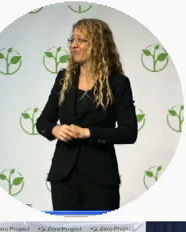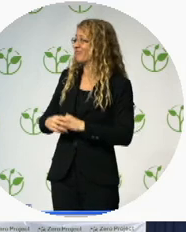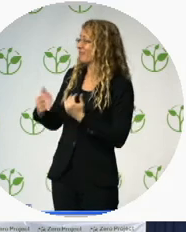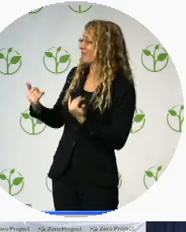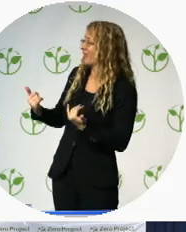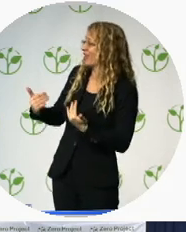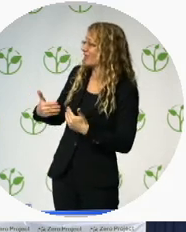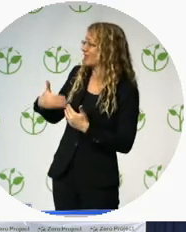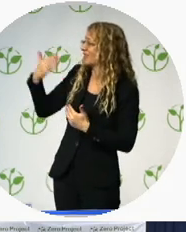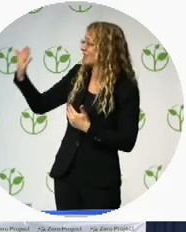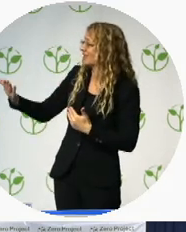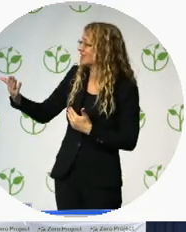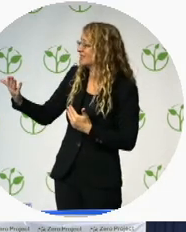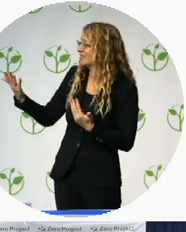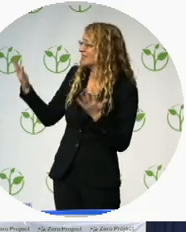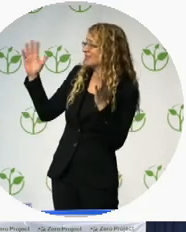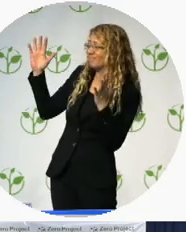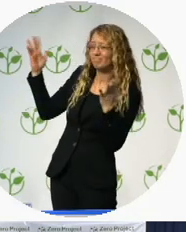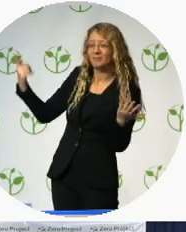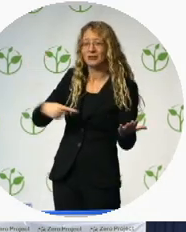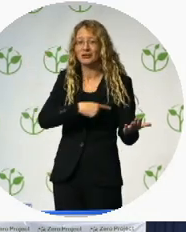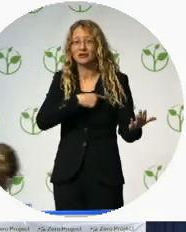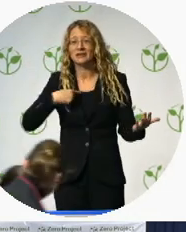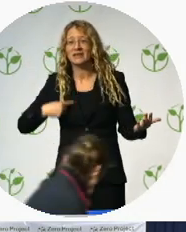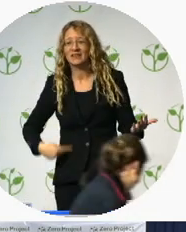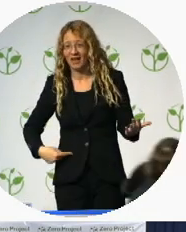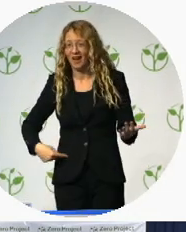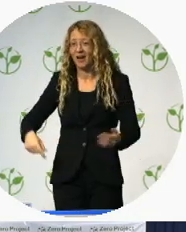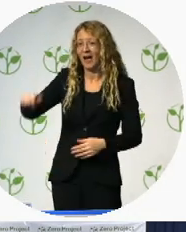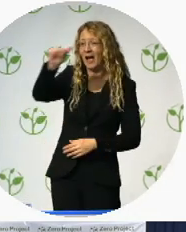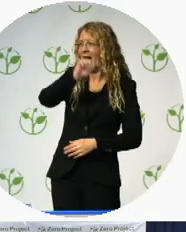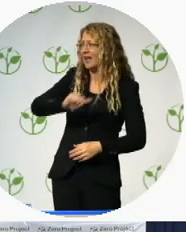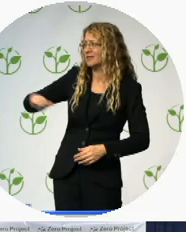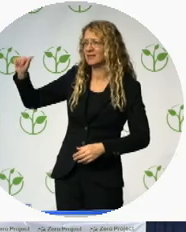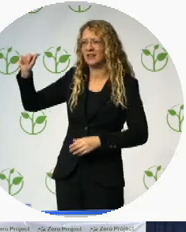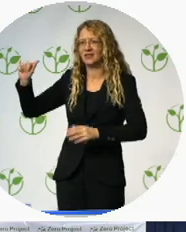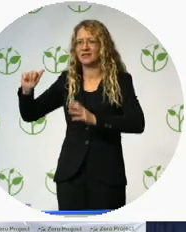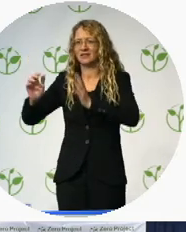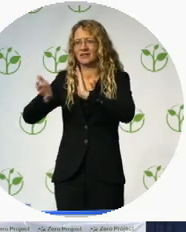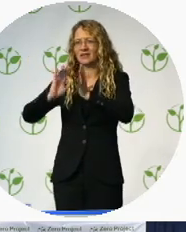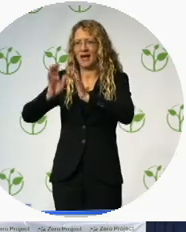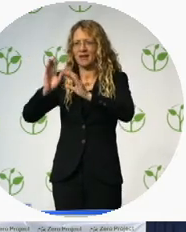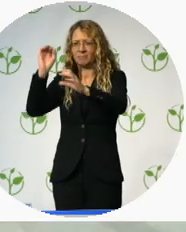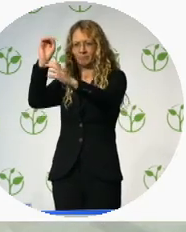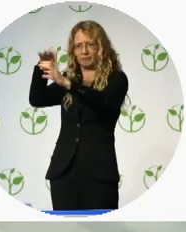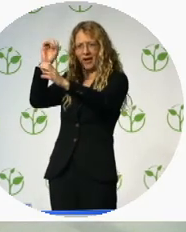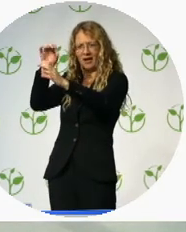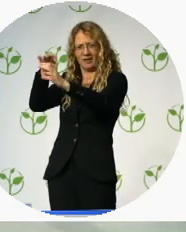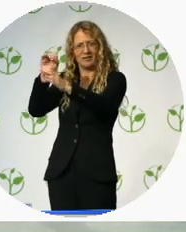Congratulations to Centre for Sign Linguistics and Deaf Studies of the Chinese University of Hong Kong from China.